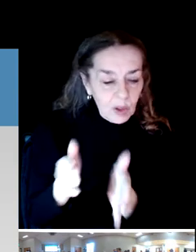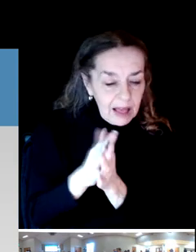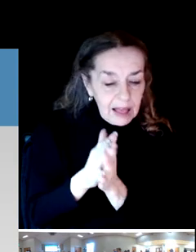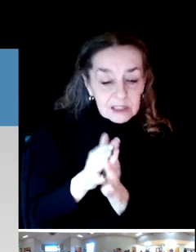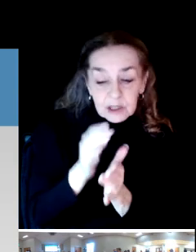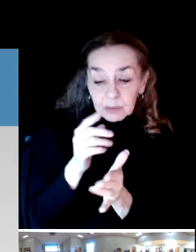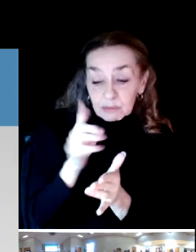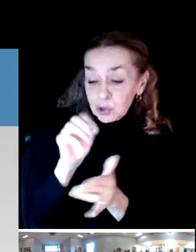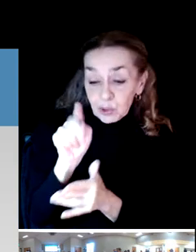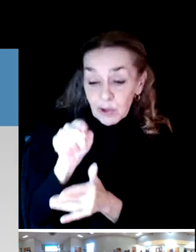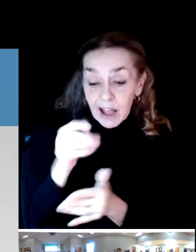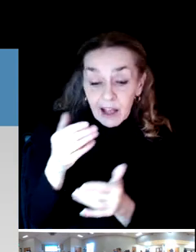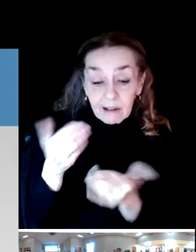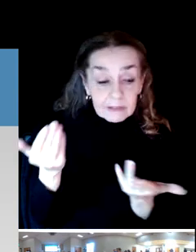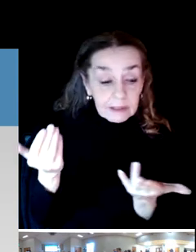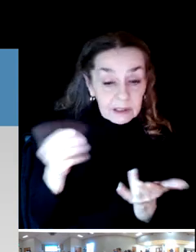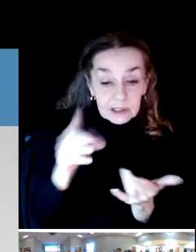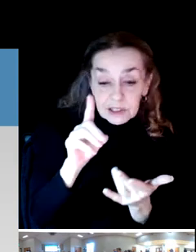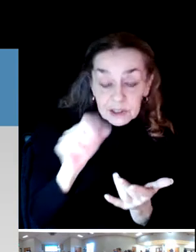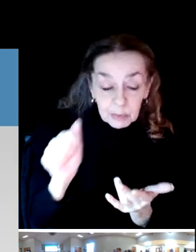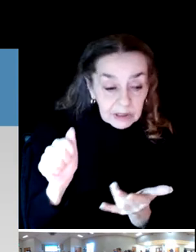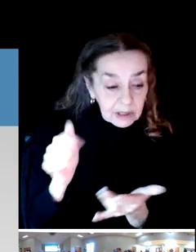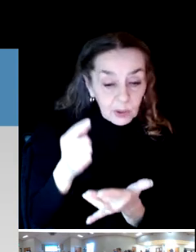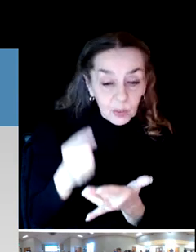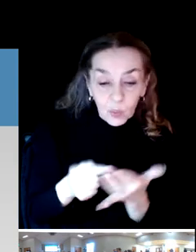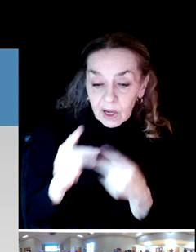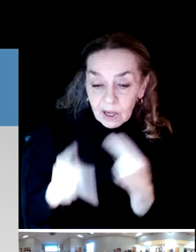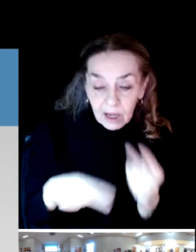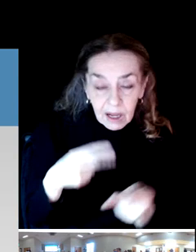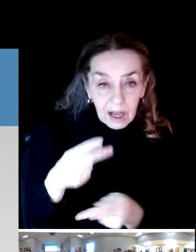Where do you live? And also is this a challenge for you?